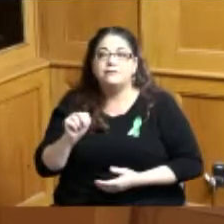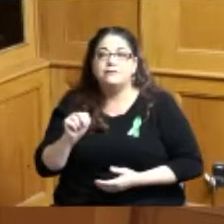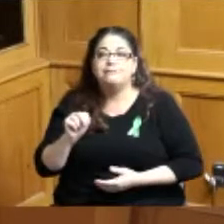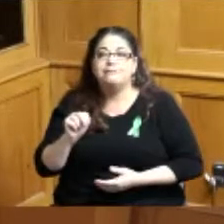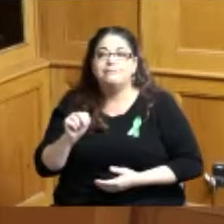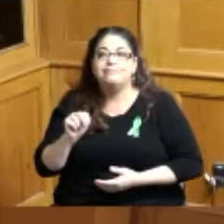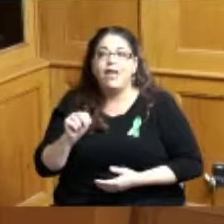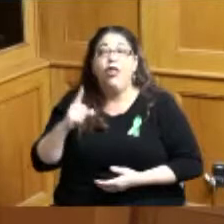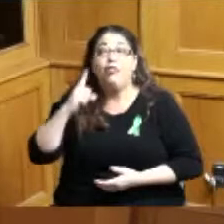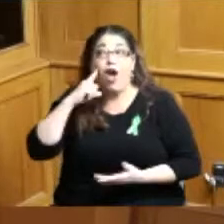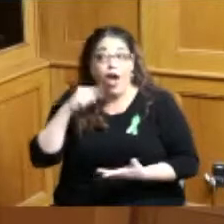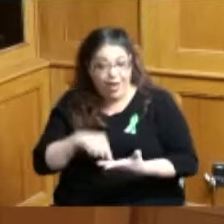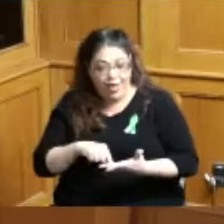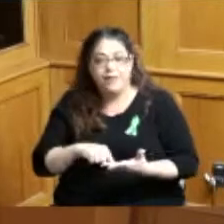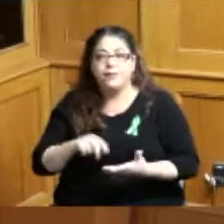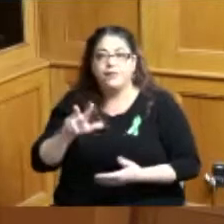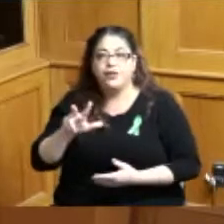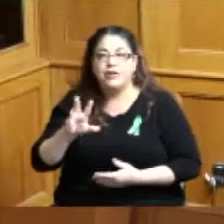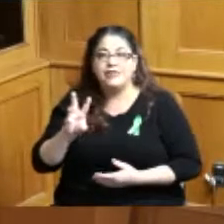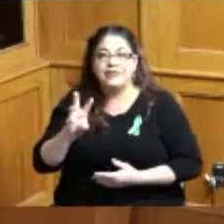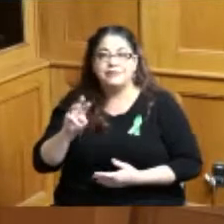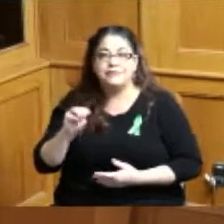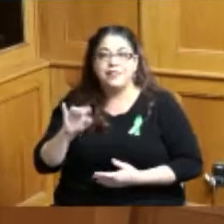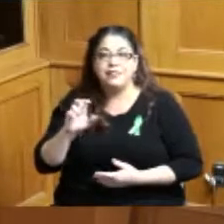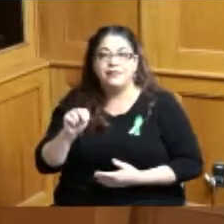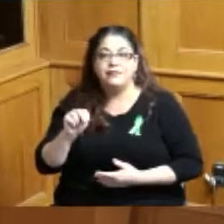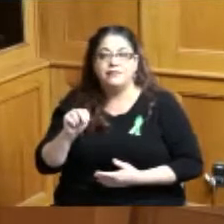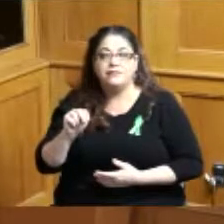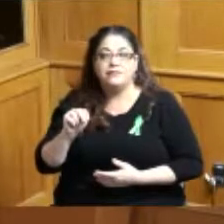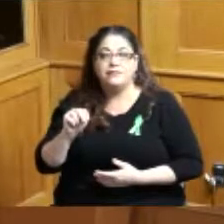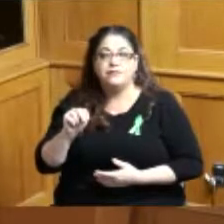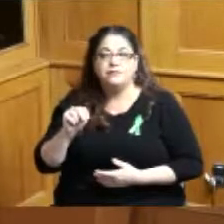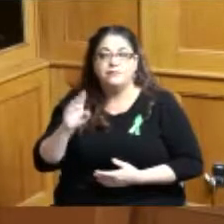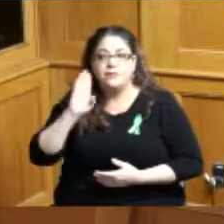36 is the foundation and then what do you have the direct allocation in front of the direct